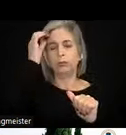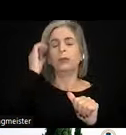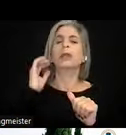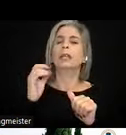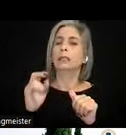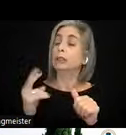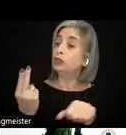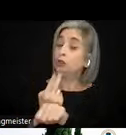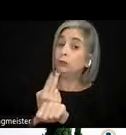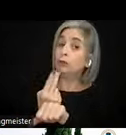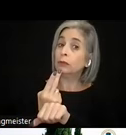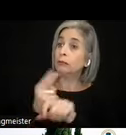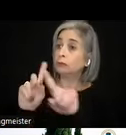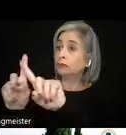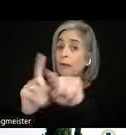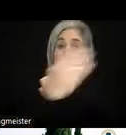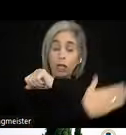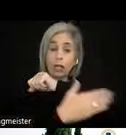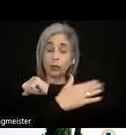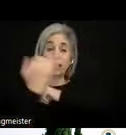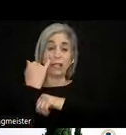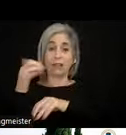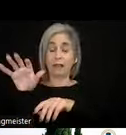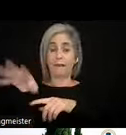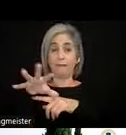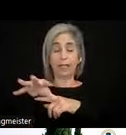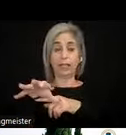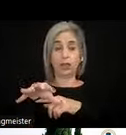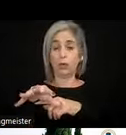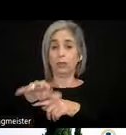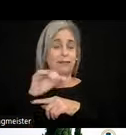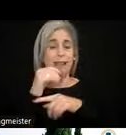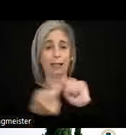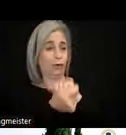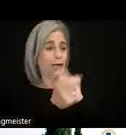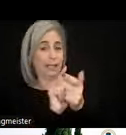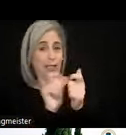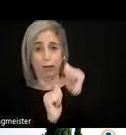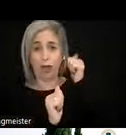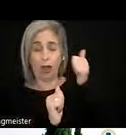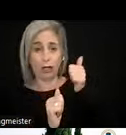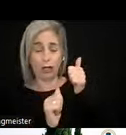useful in countries where the video content is not translated in audio but translated in subtitles.